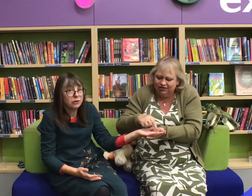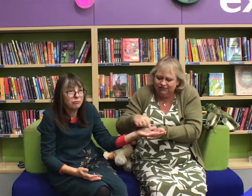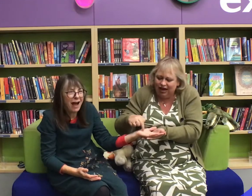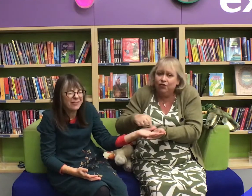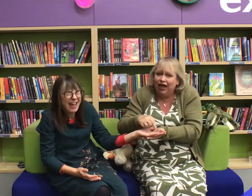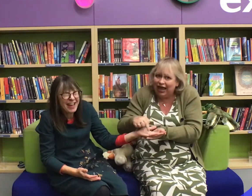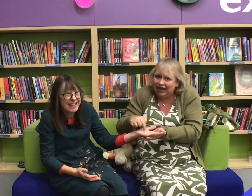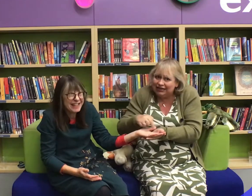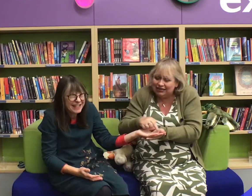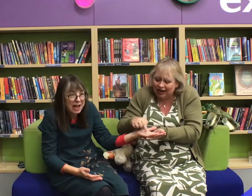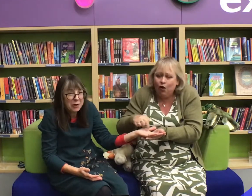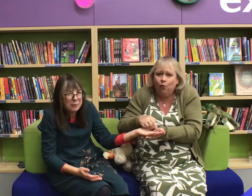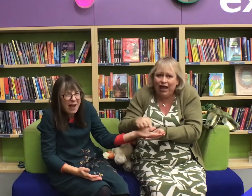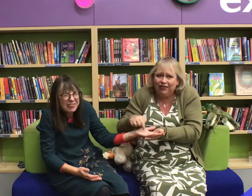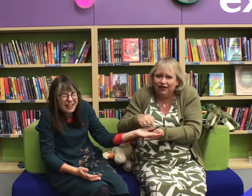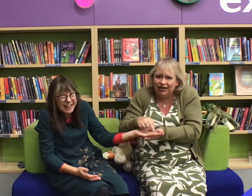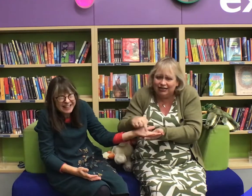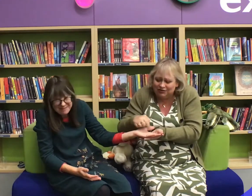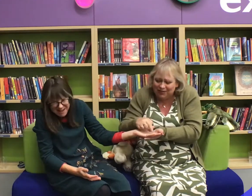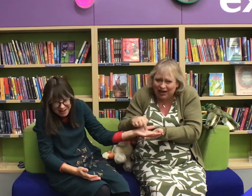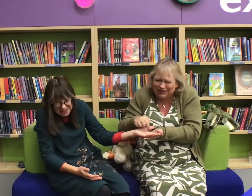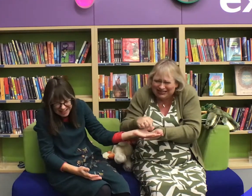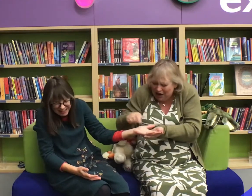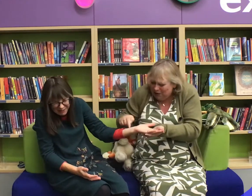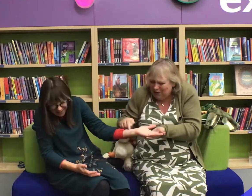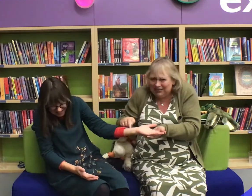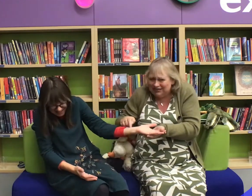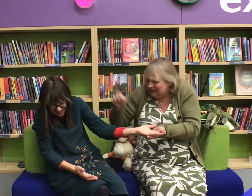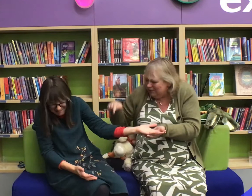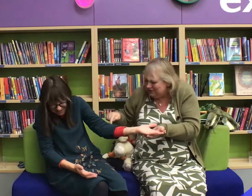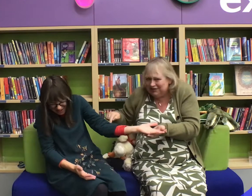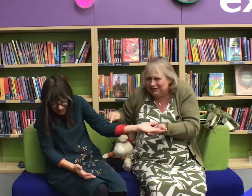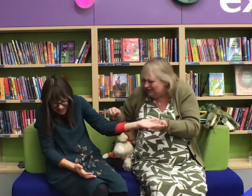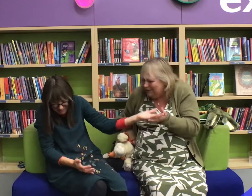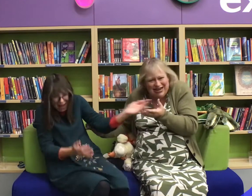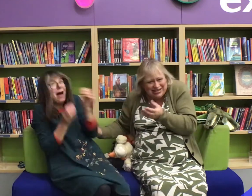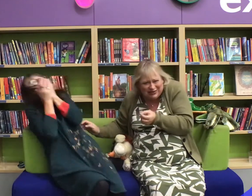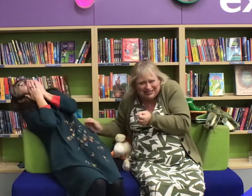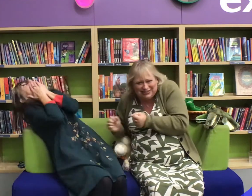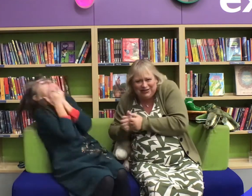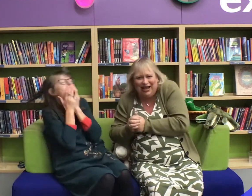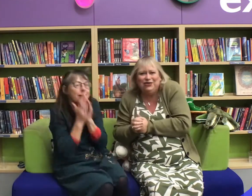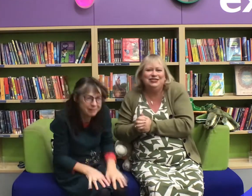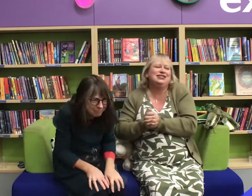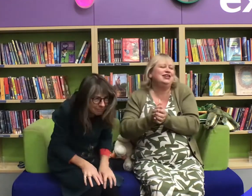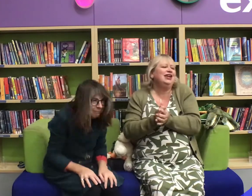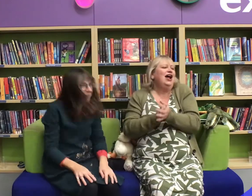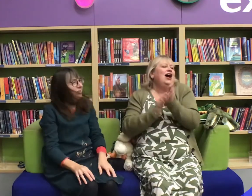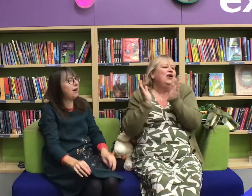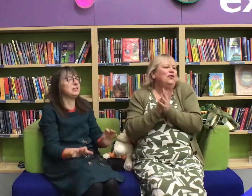Round and round the haystack went the little mouse, one step two step tickle your little house!